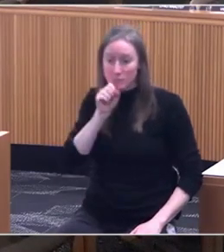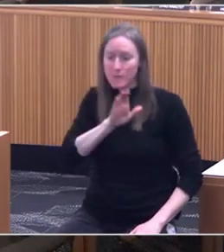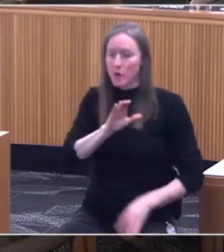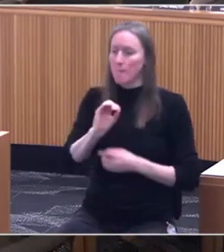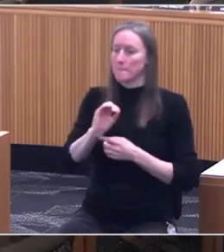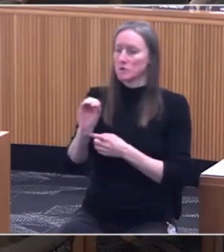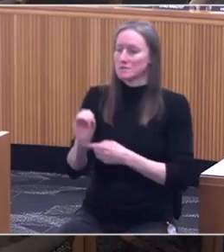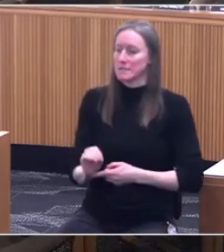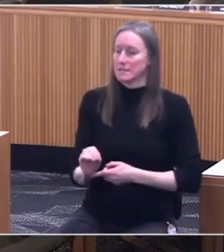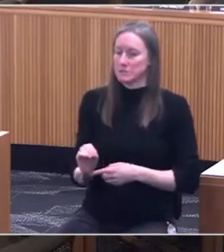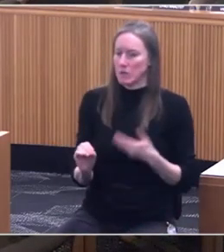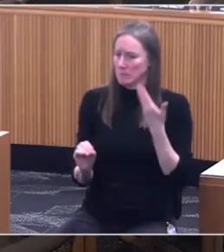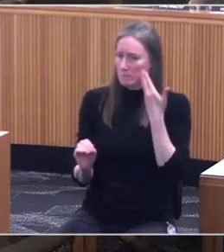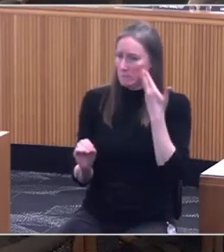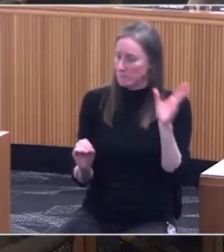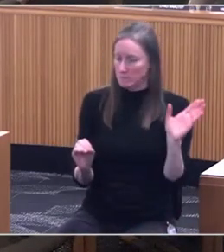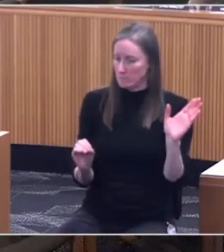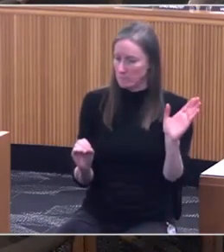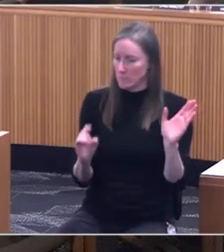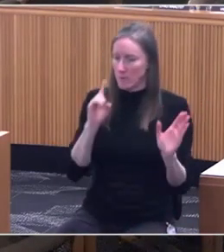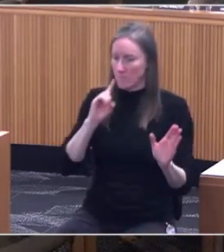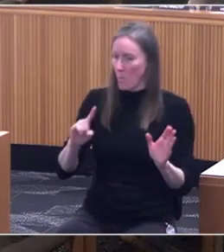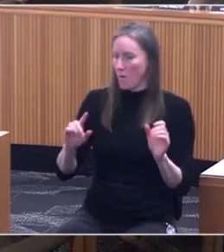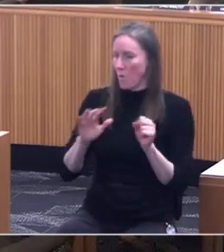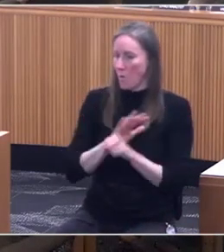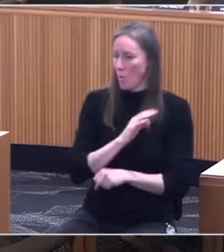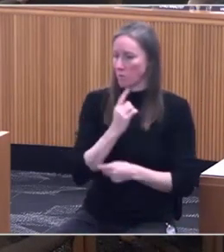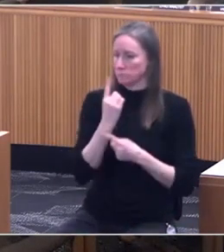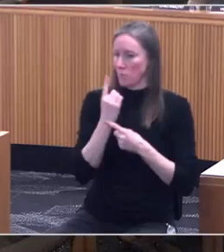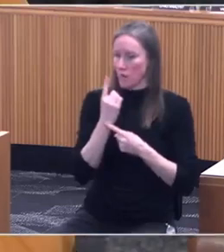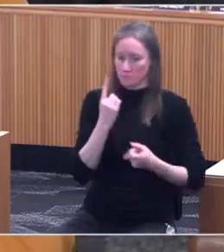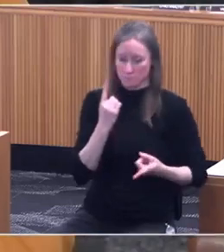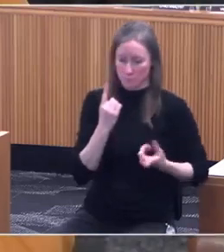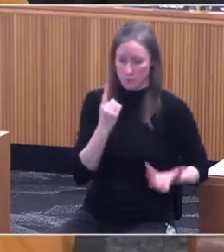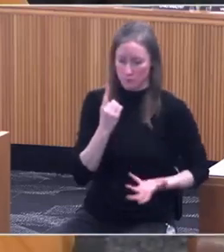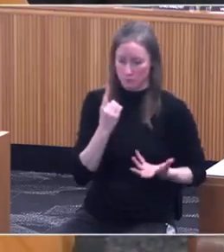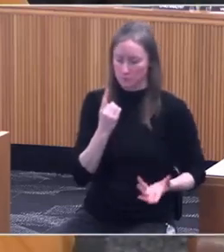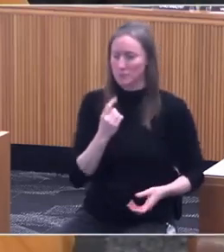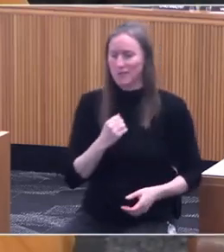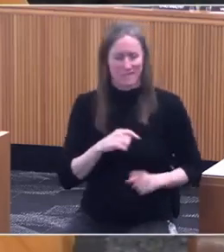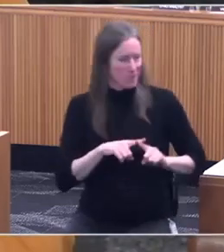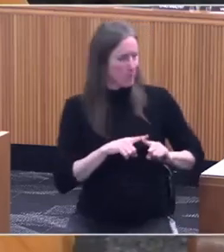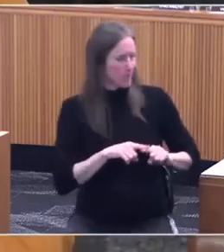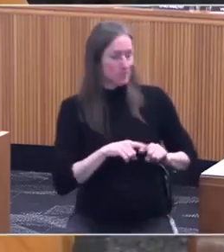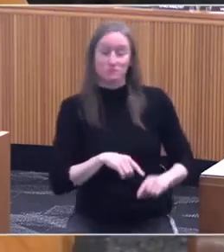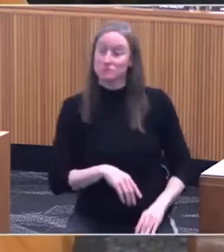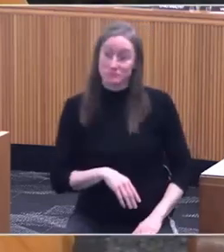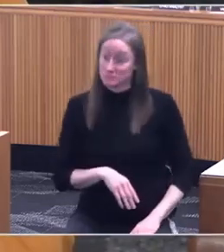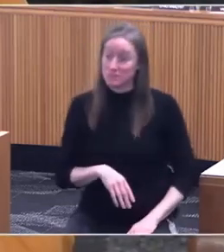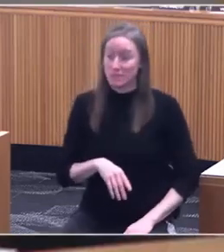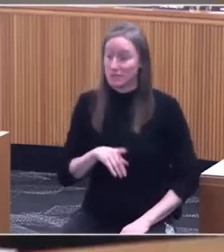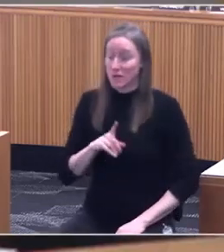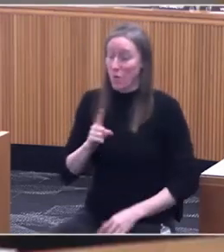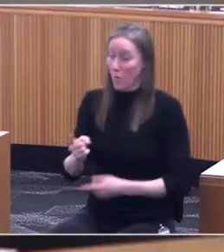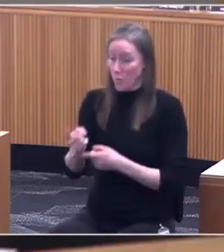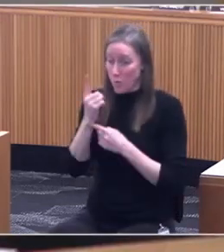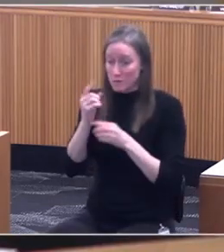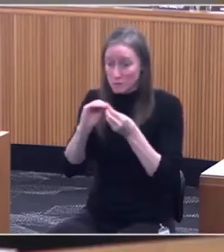And it probably depends on the thing, too. That would be my guess, maybe. It doesn't. It literally has one score for all people. [Diehl] If they have autism on one score, [Nosse] Wow. - [Megan] That's correct.